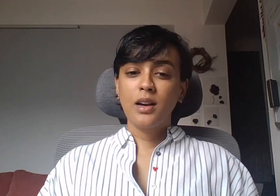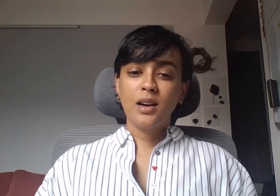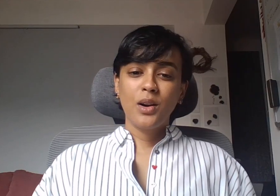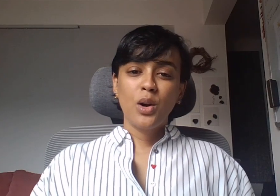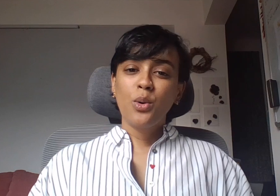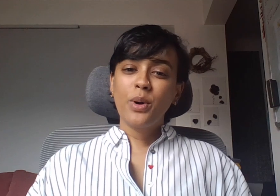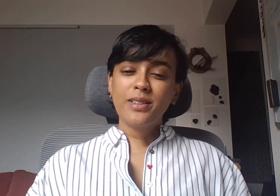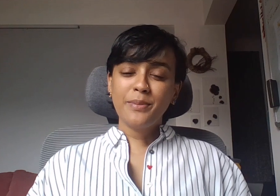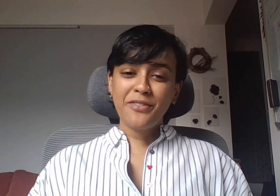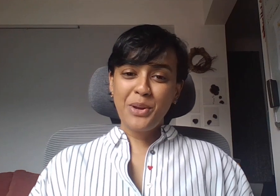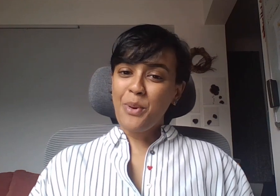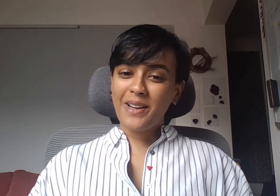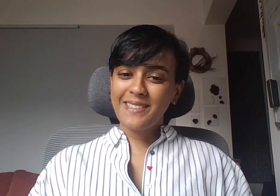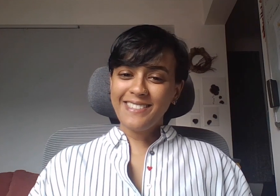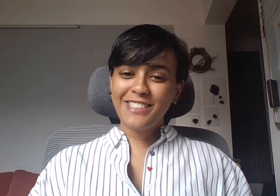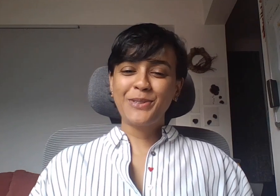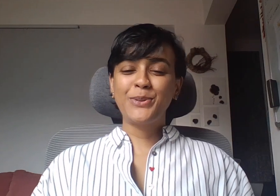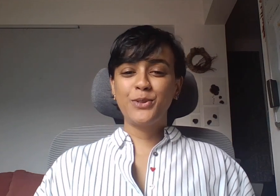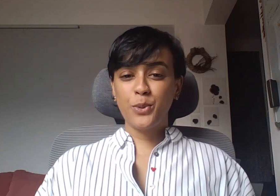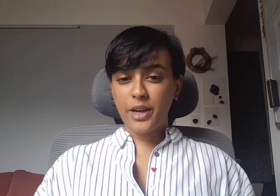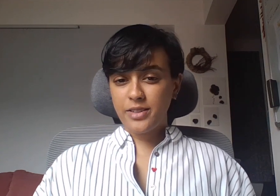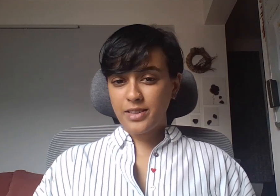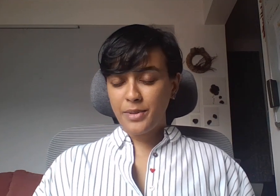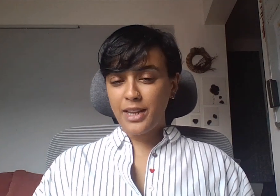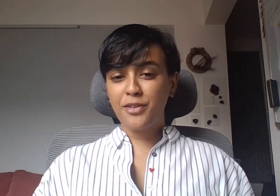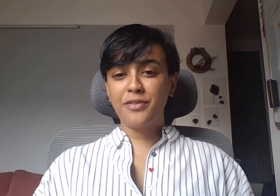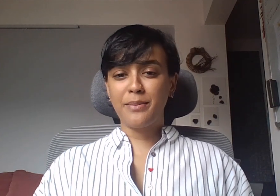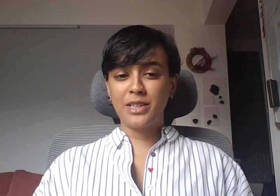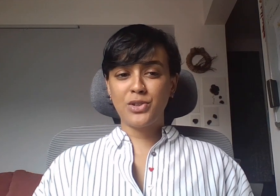[Gopika]: Welcome everyone to the "Where is the Money for Feminist